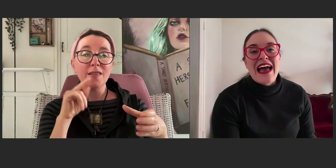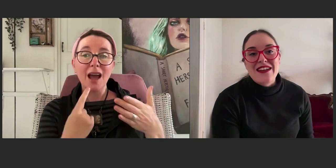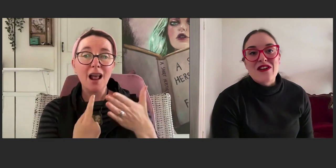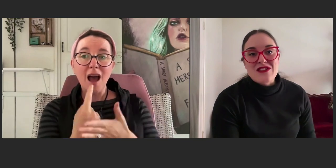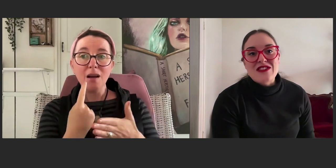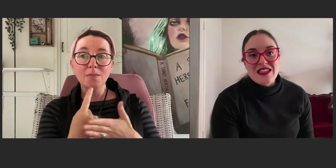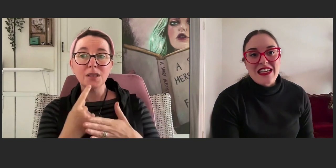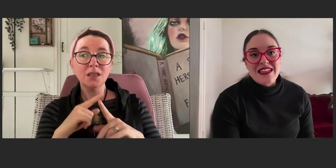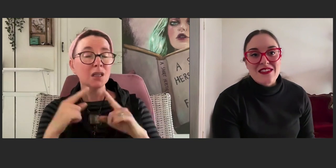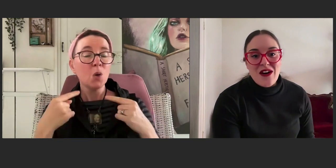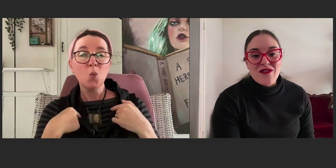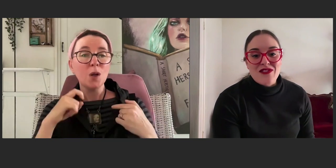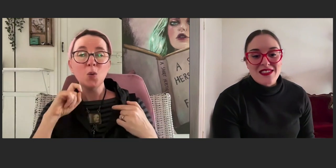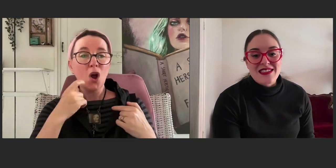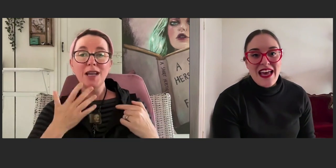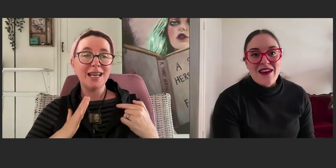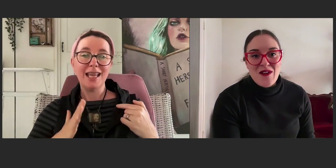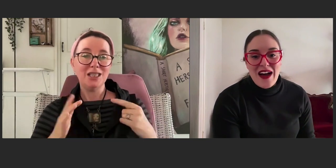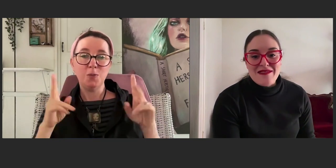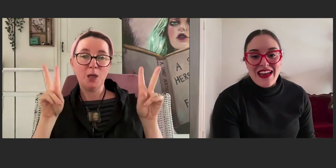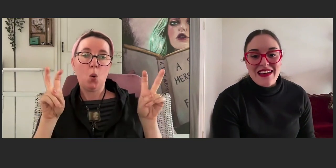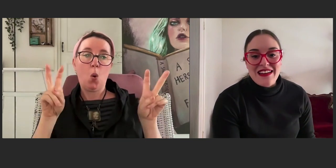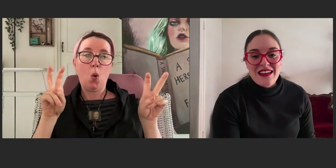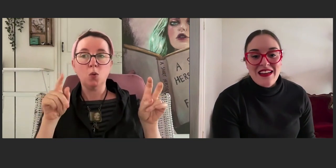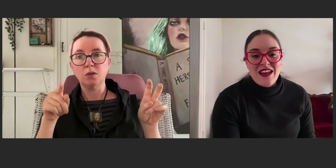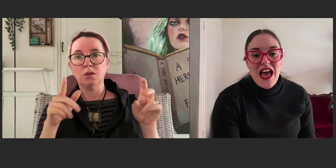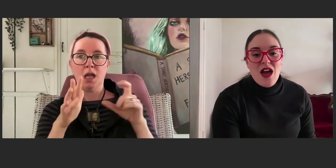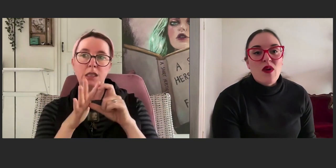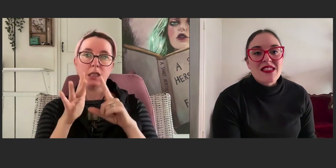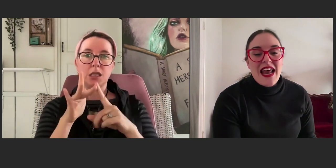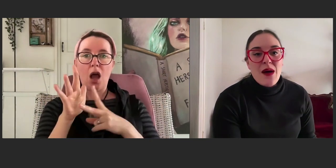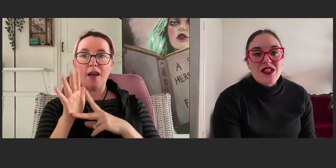and not just the needs of the cishet white men. And once that happens,